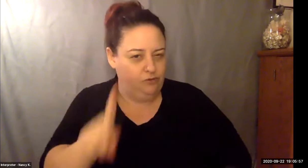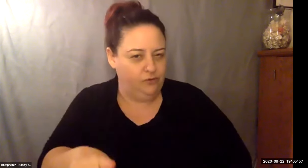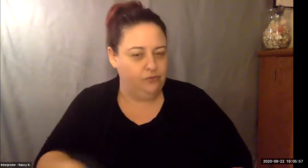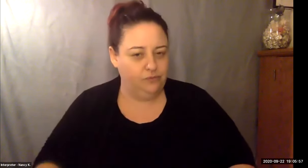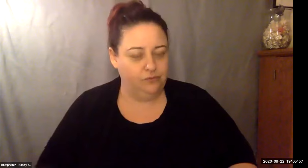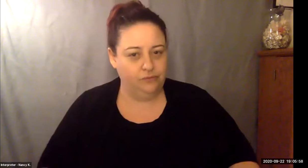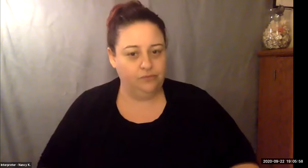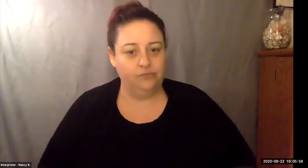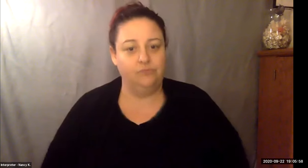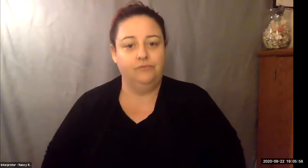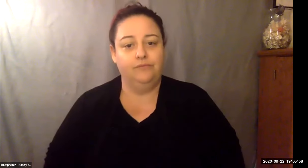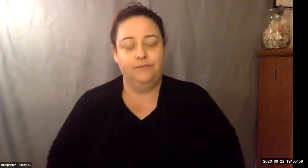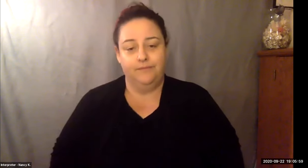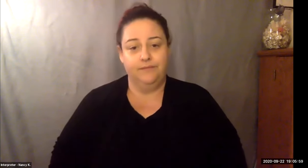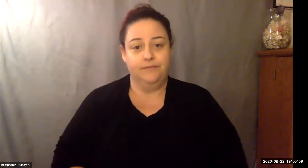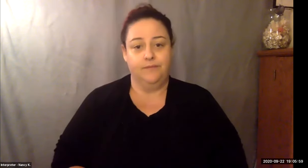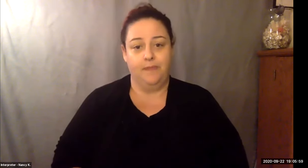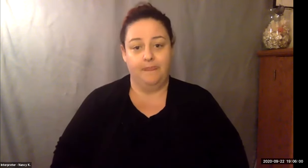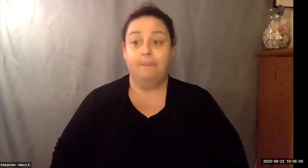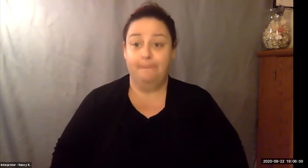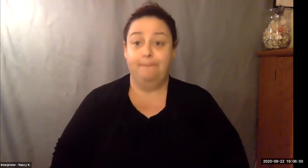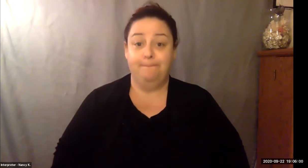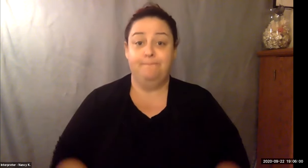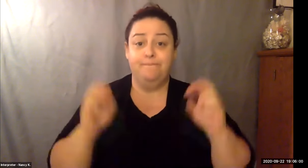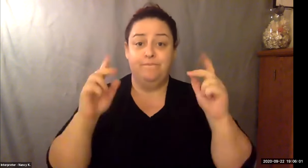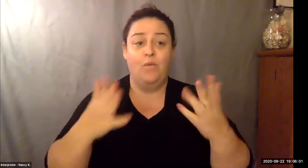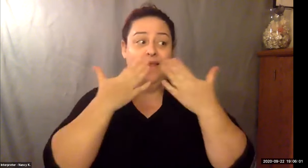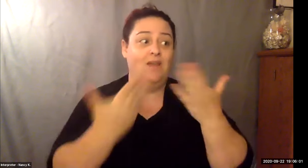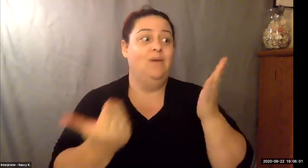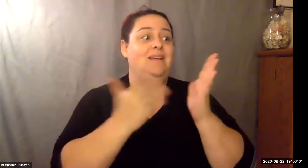Keith Wolling: You could, you could reach out to the club president about scowl